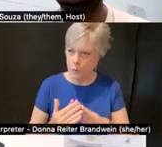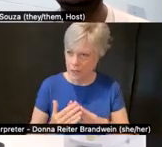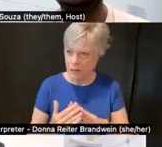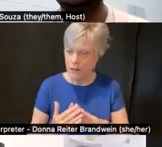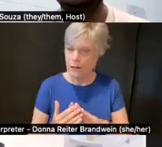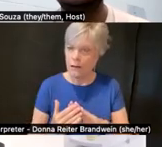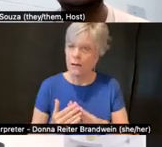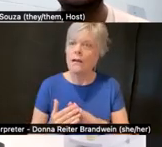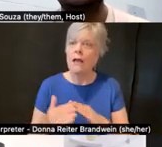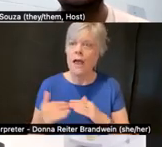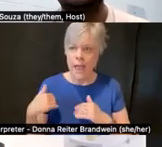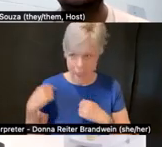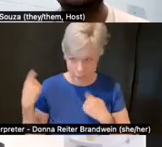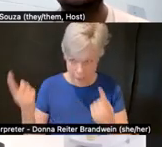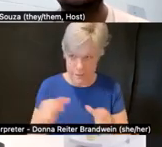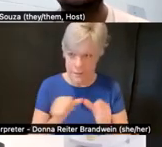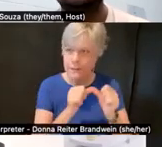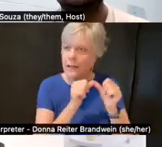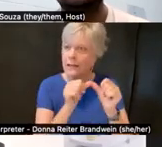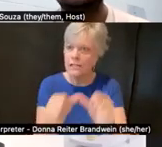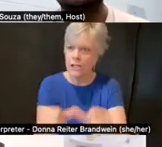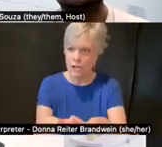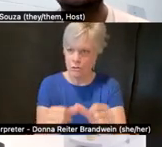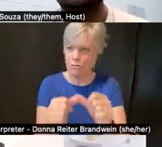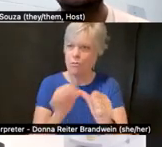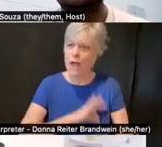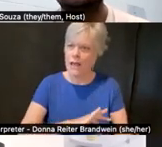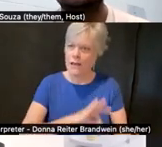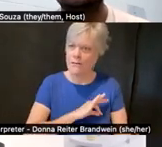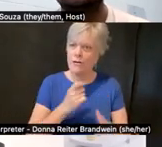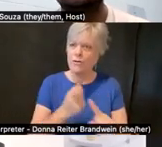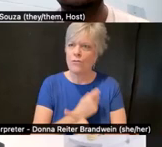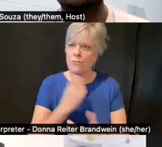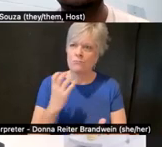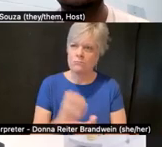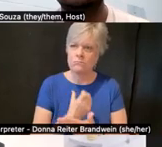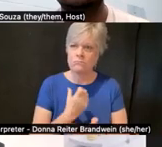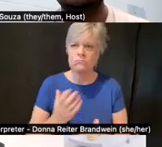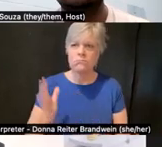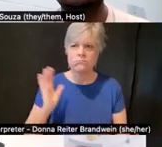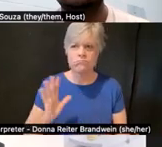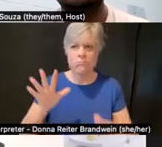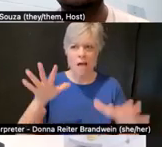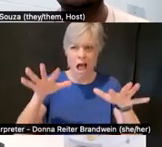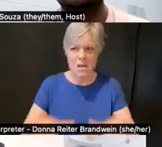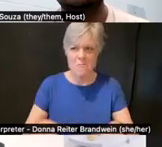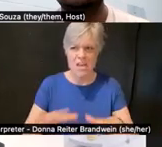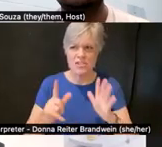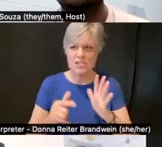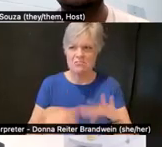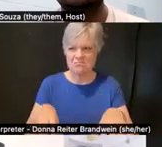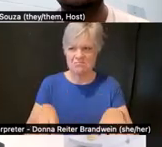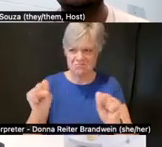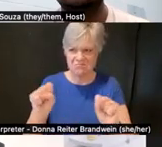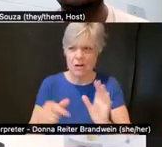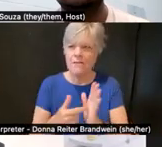and continues to benefit from the use, occupation of this land. And this is my introduction.